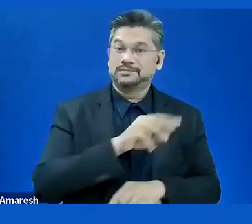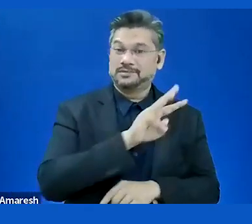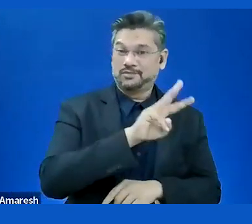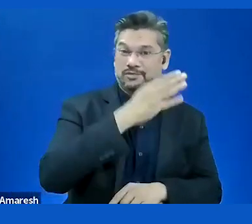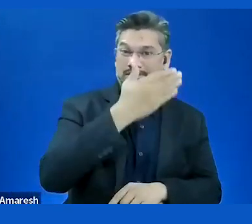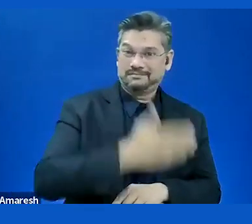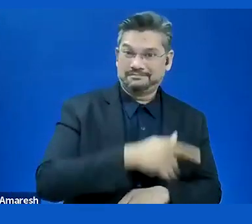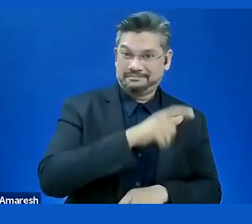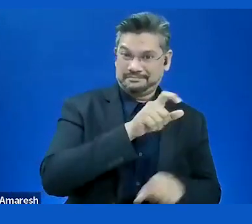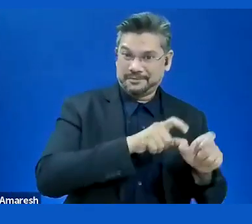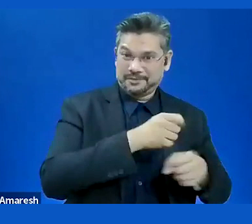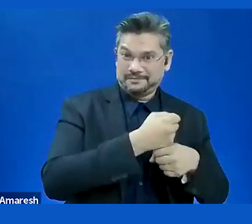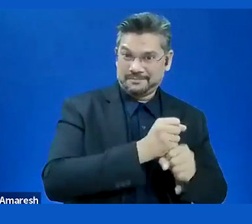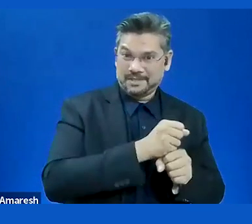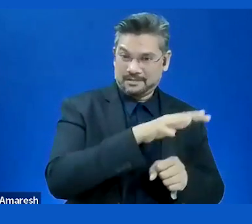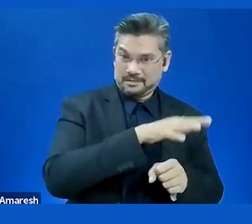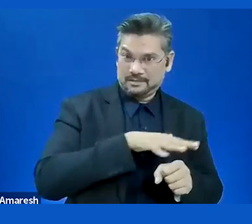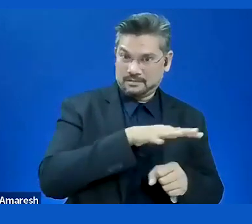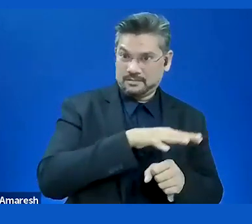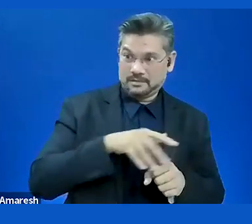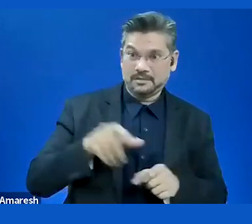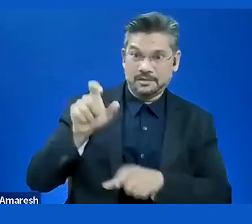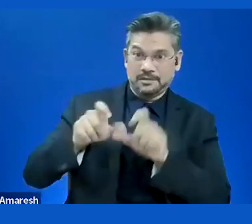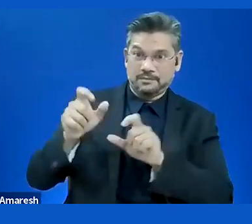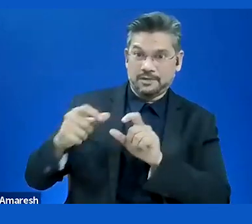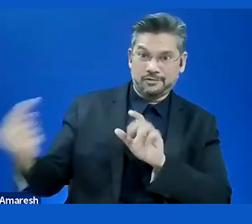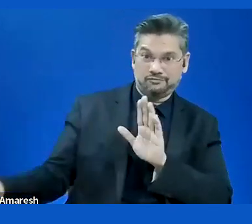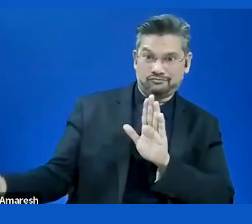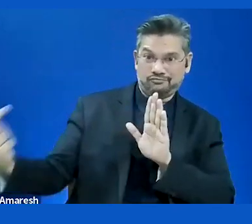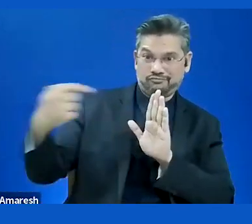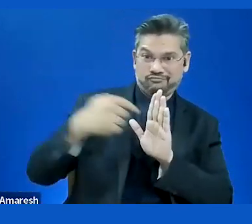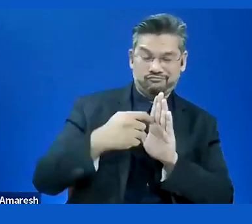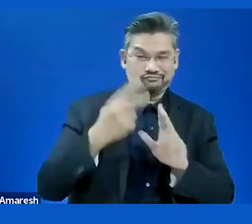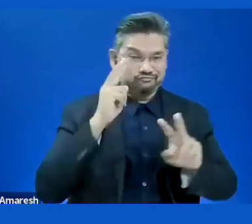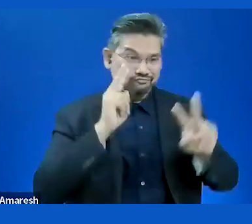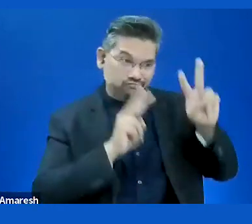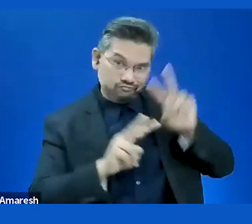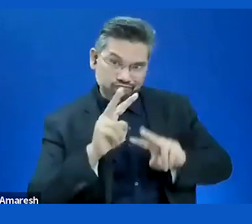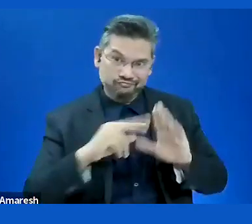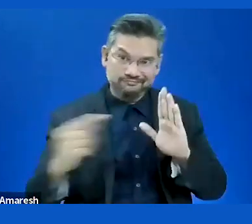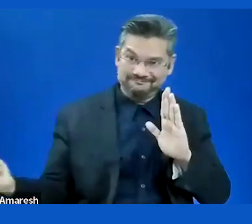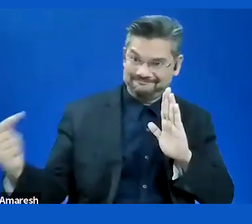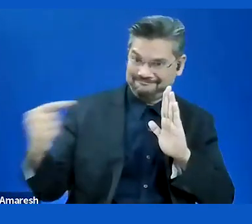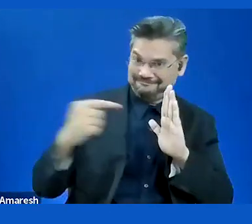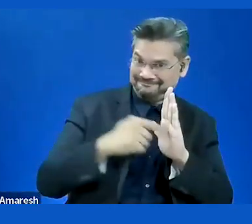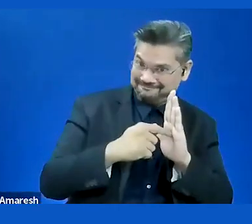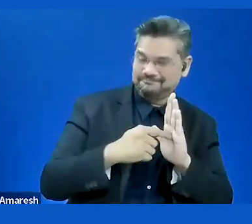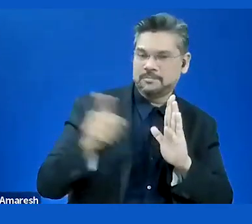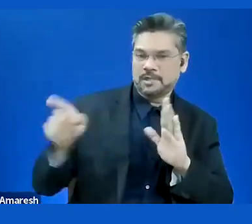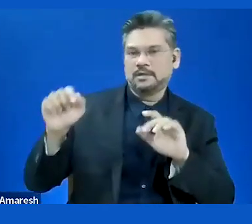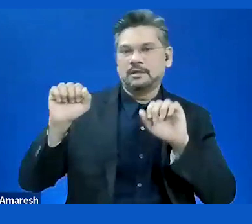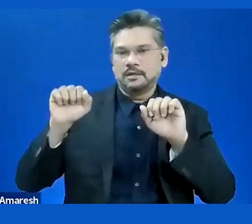where visits to the web or app, can give feedback about things that don't work. This is an important